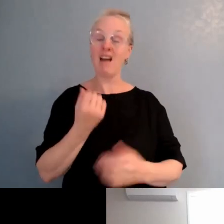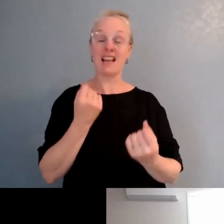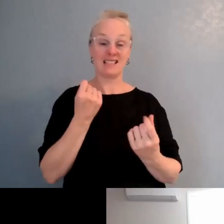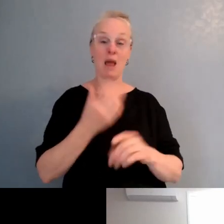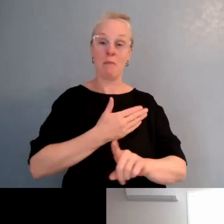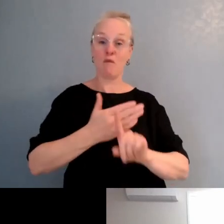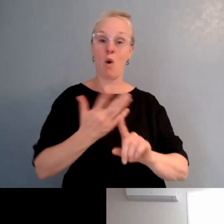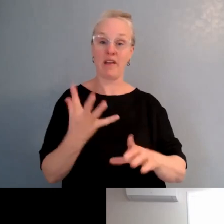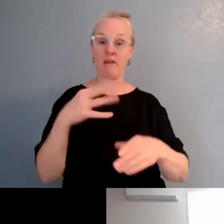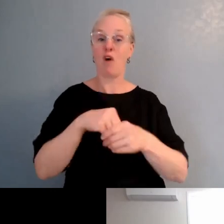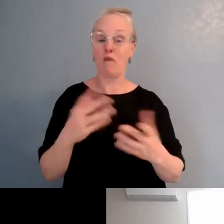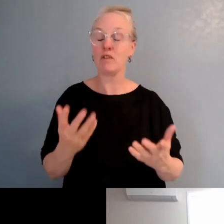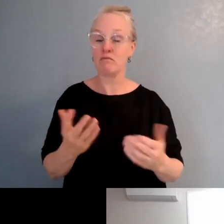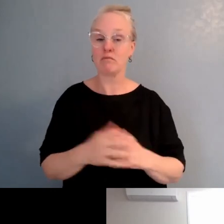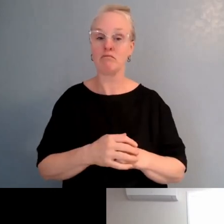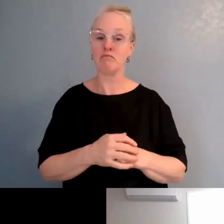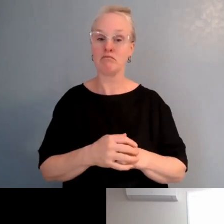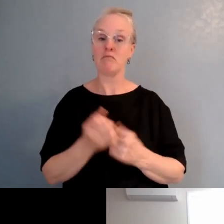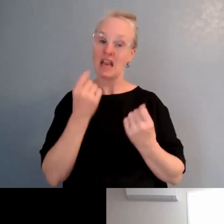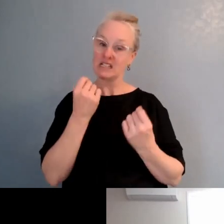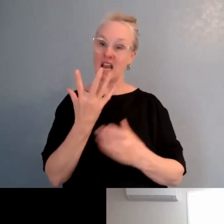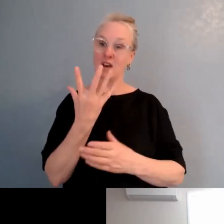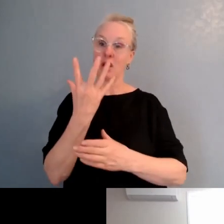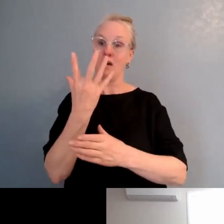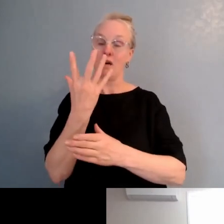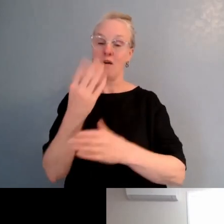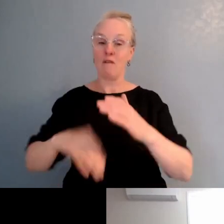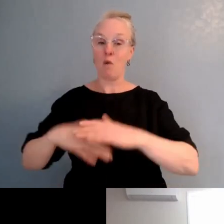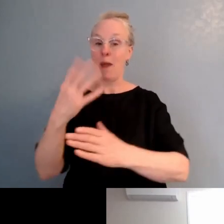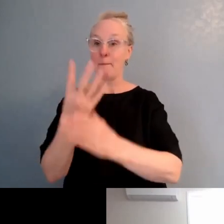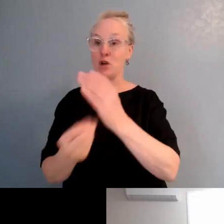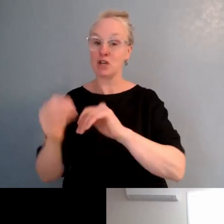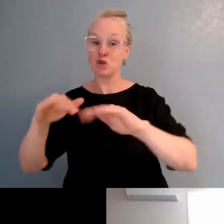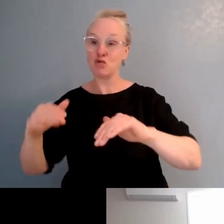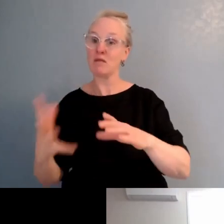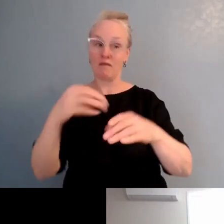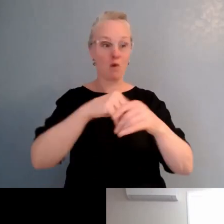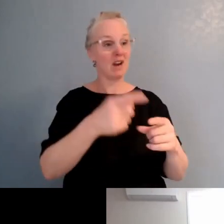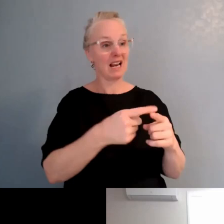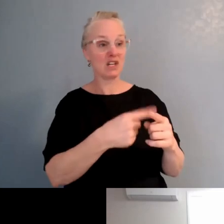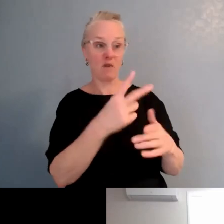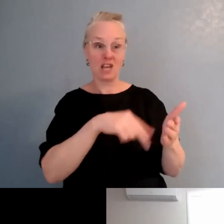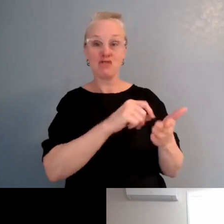our rumaki students go to English medium for literacy. So, it just works really, really well.